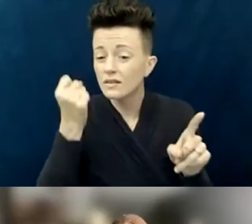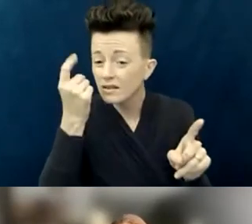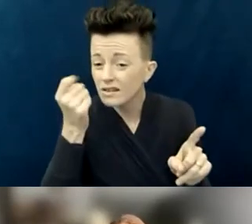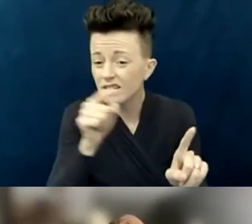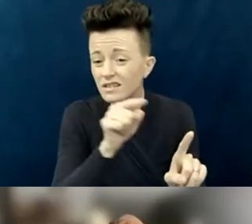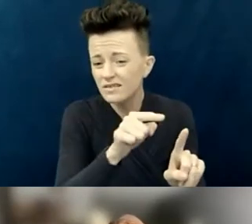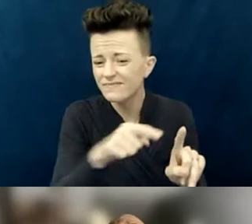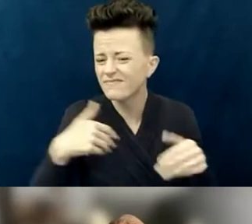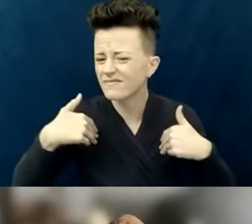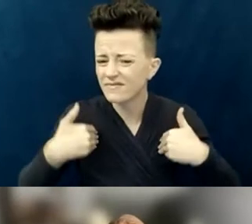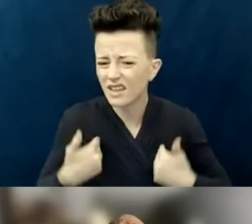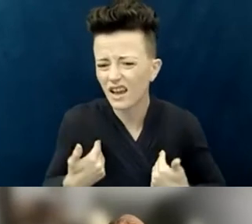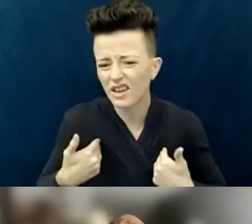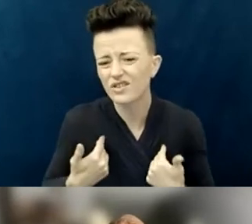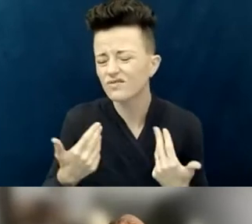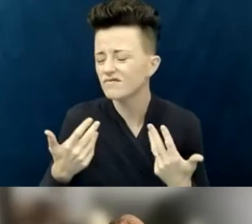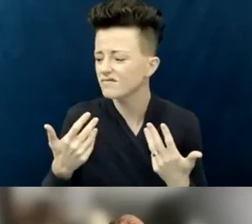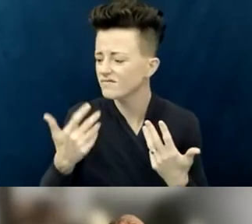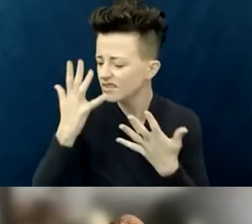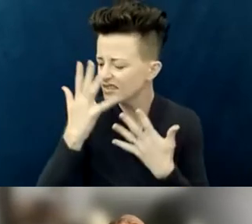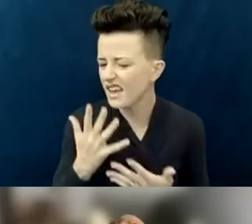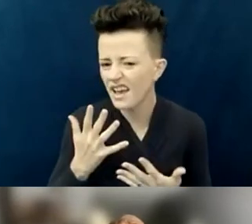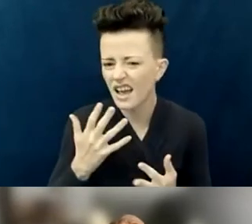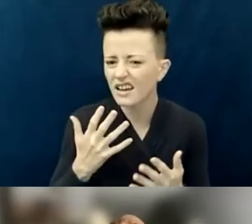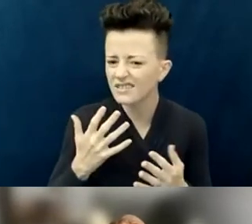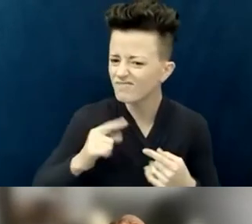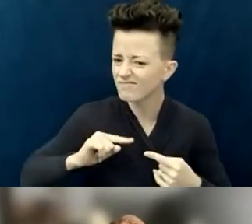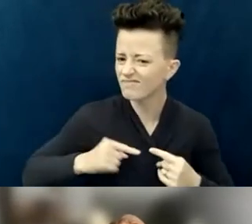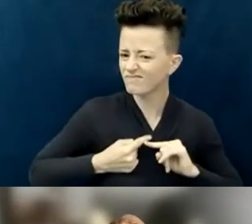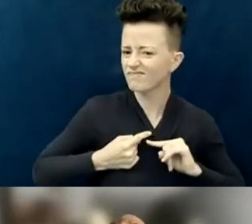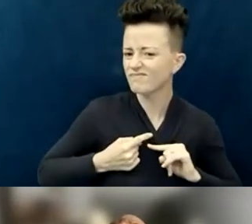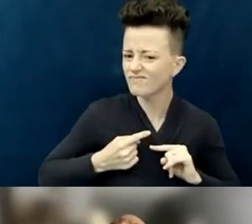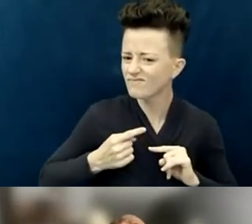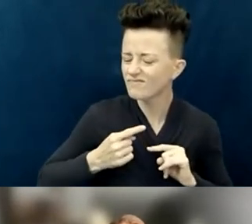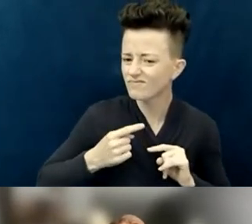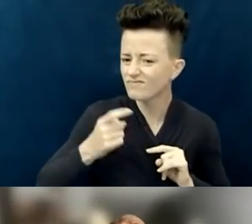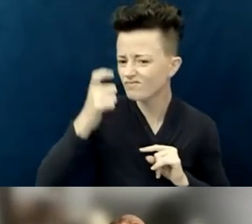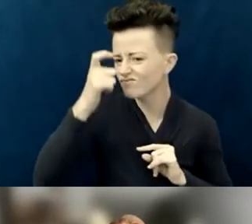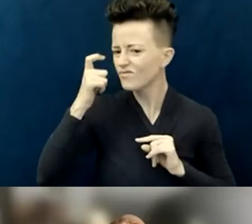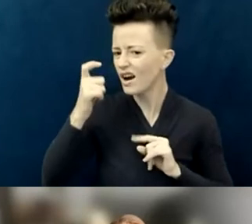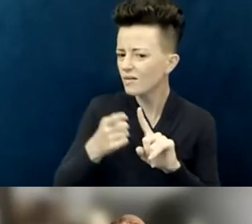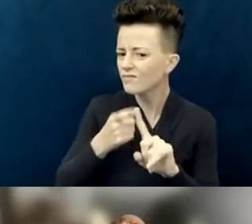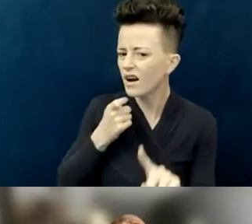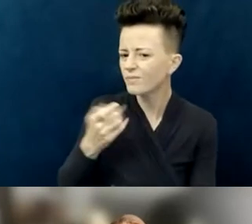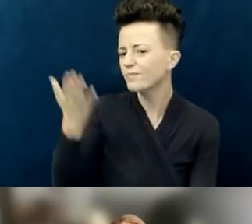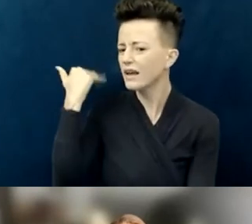hurt in some past experiences and were happy to have a place where they could be